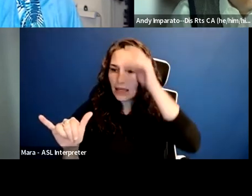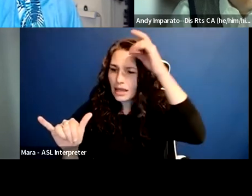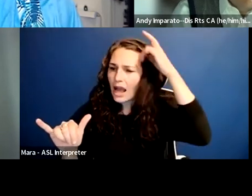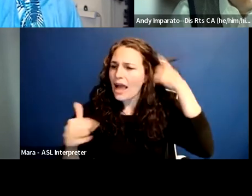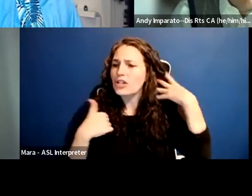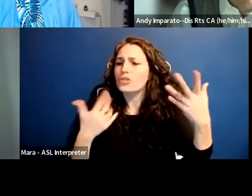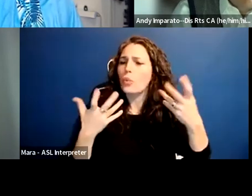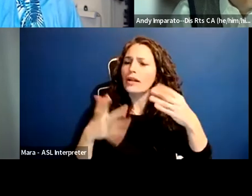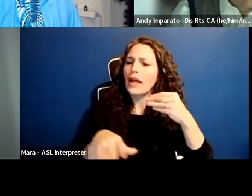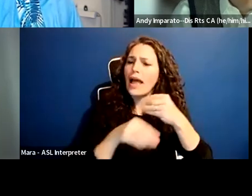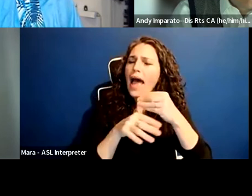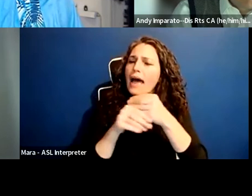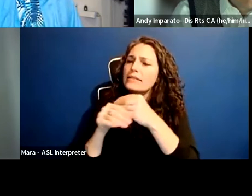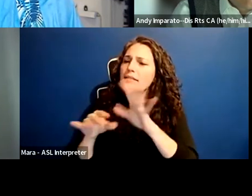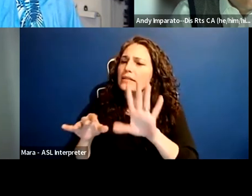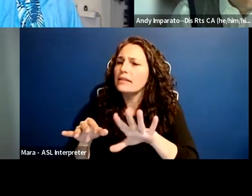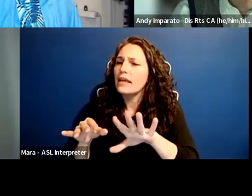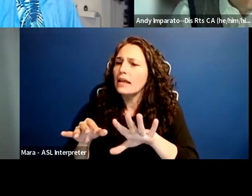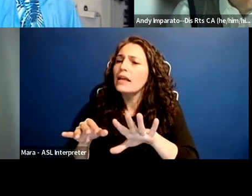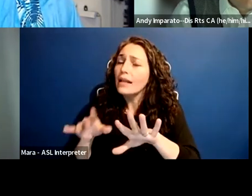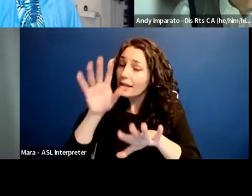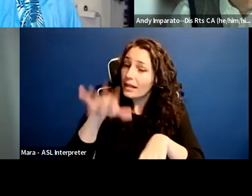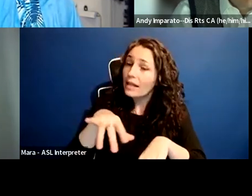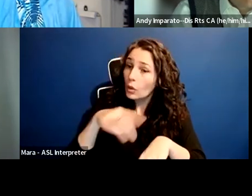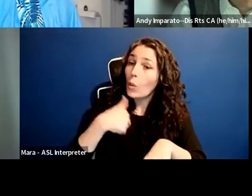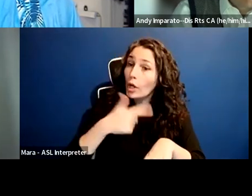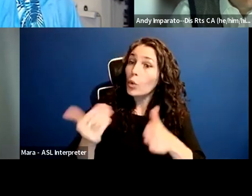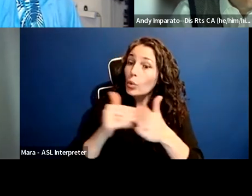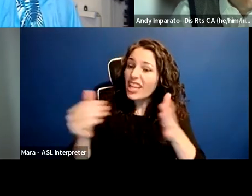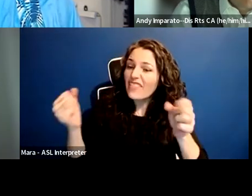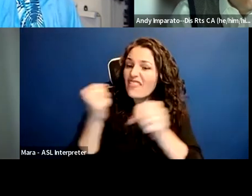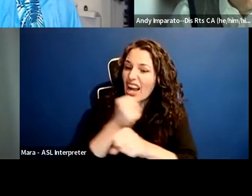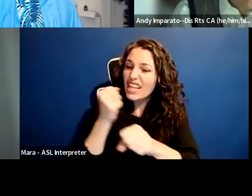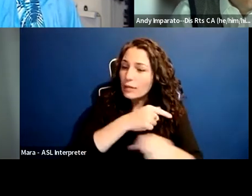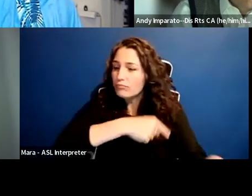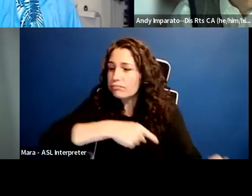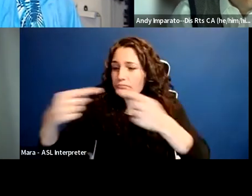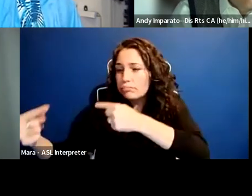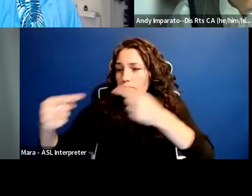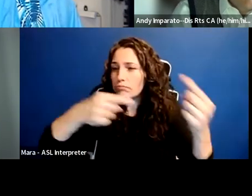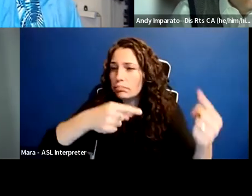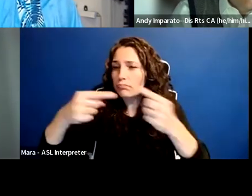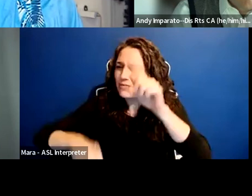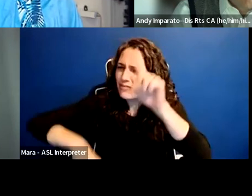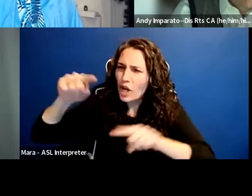a lot of Civil Rights issues as a country. It's not just disability, disparate impact discrimination,